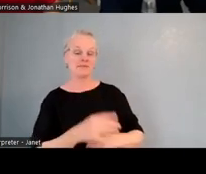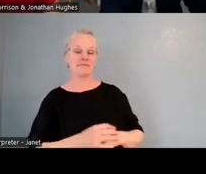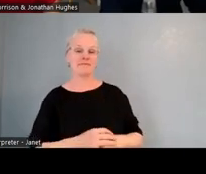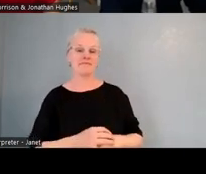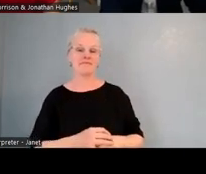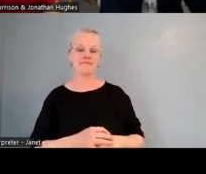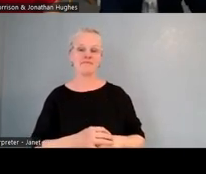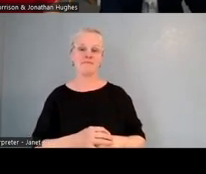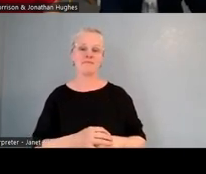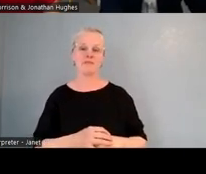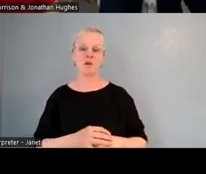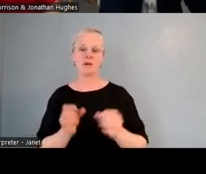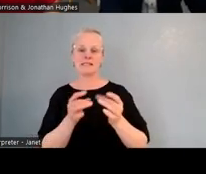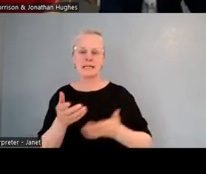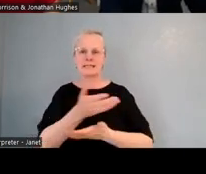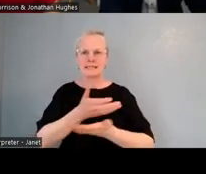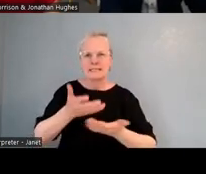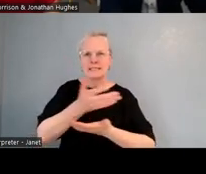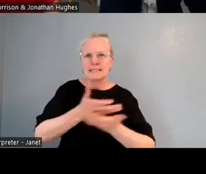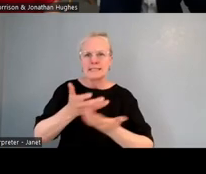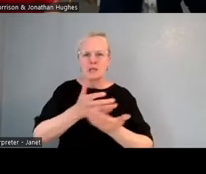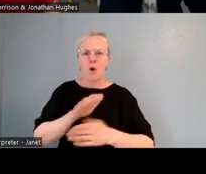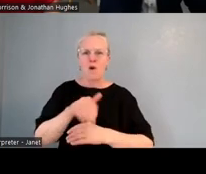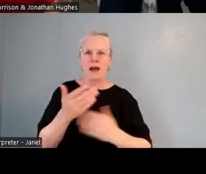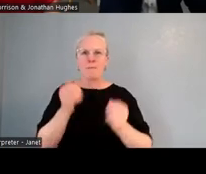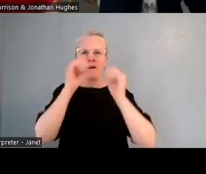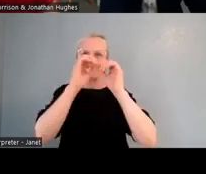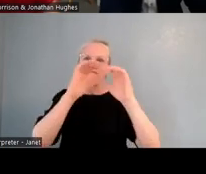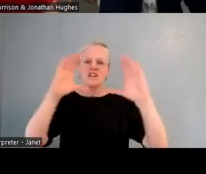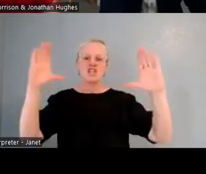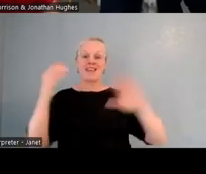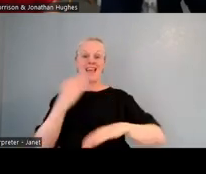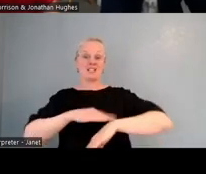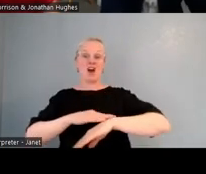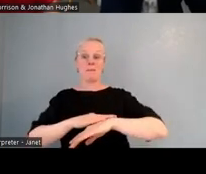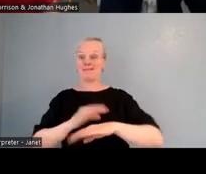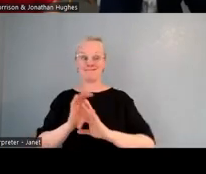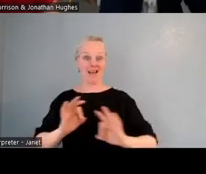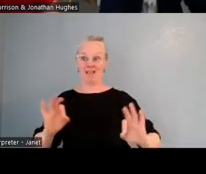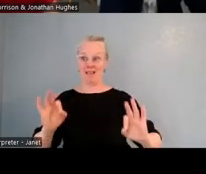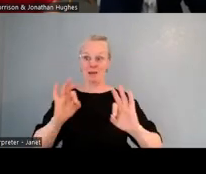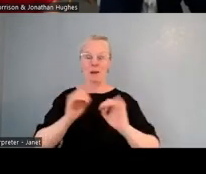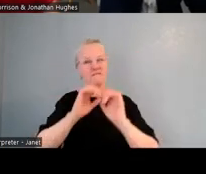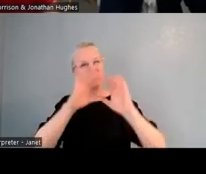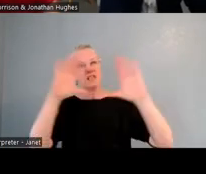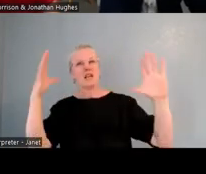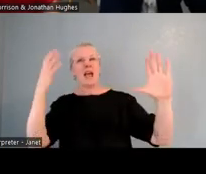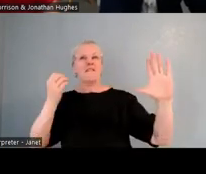I suppose, just around what we had a vision for. And at that stage, there wasn't too many specifics around things other than we were really keen